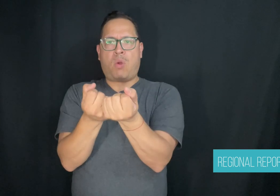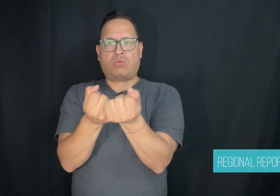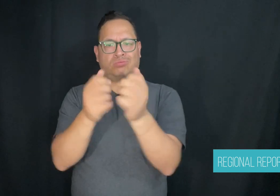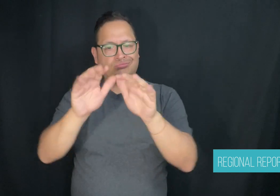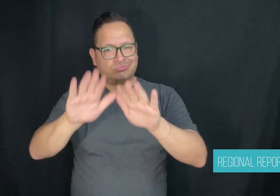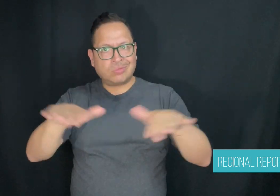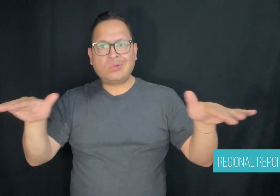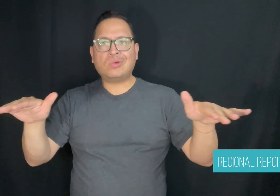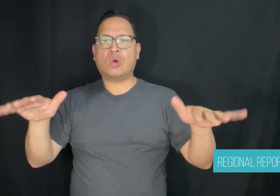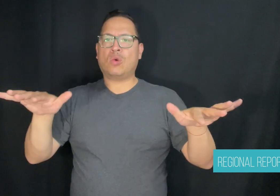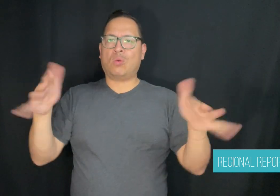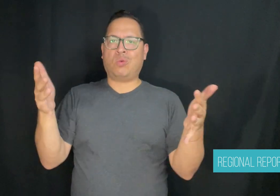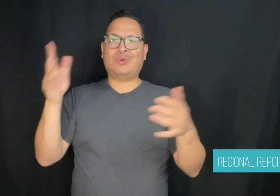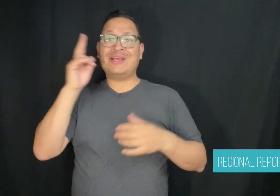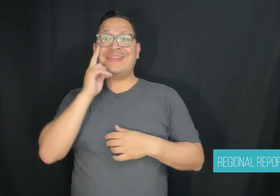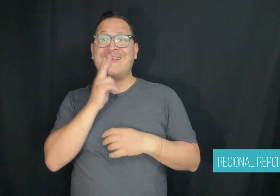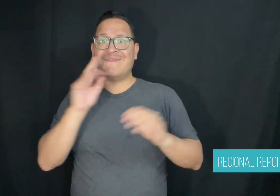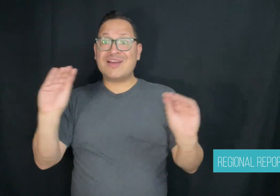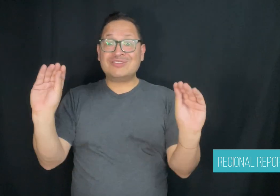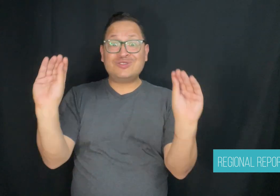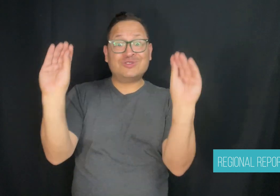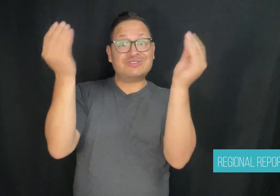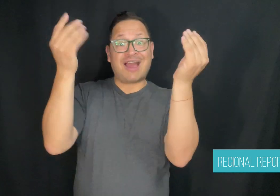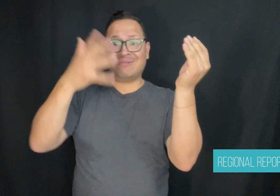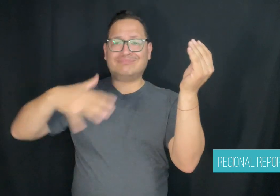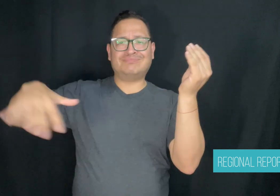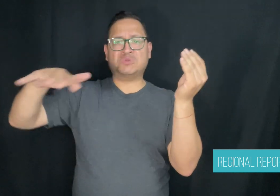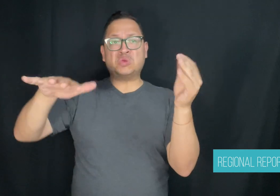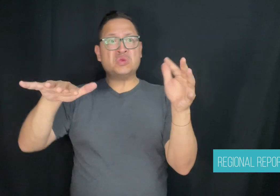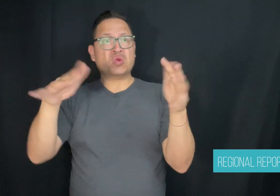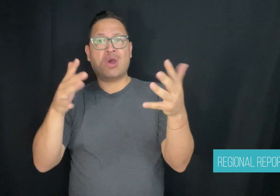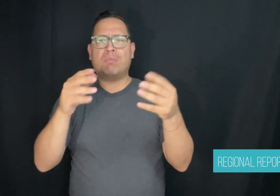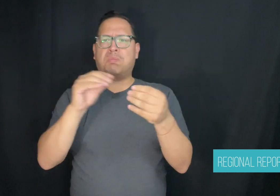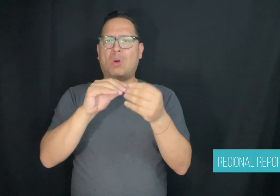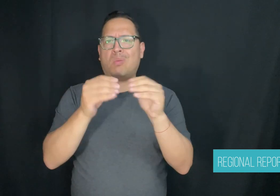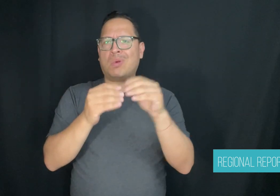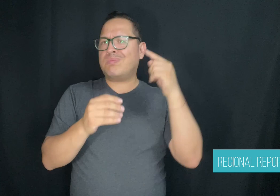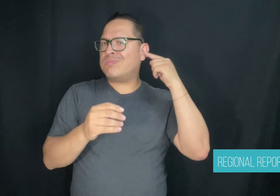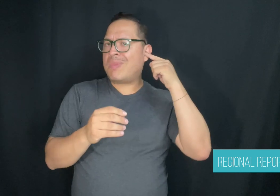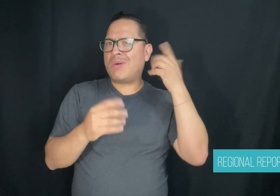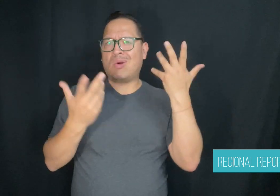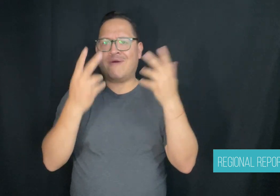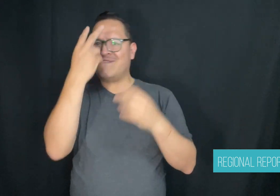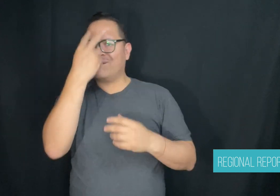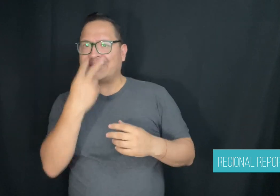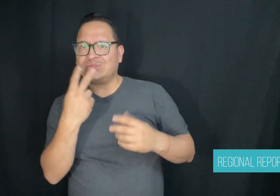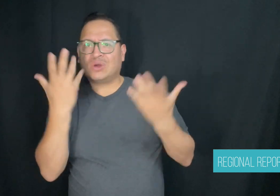in Atlantic Canada. No one from the agency was available